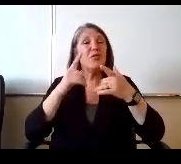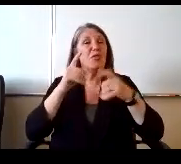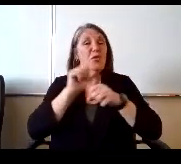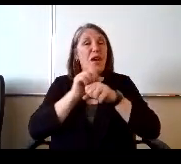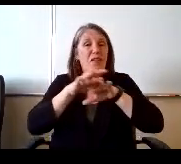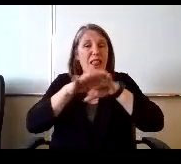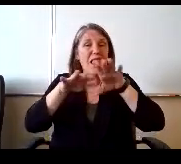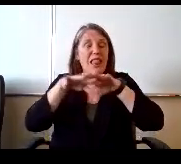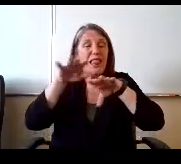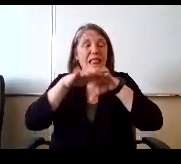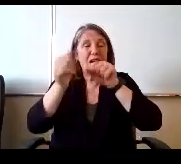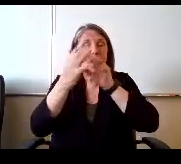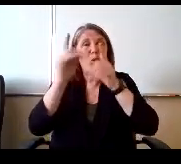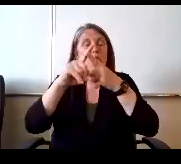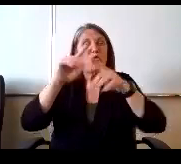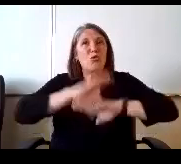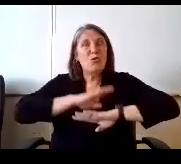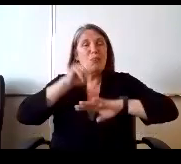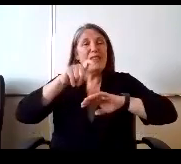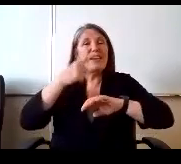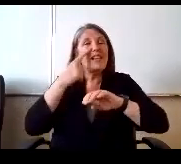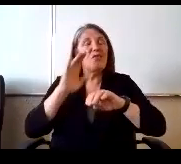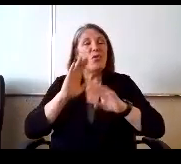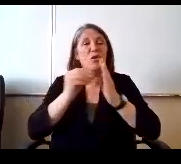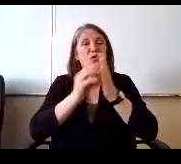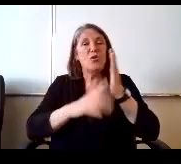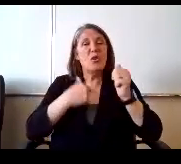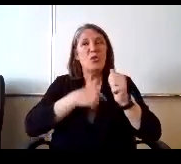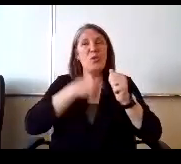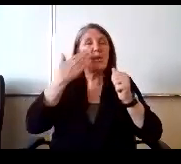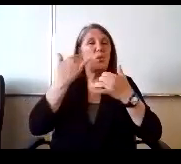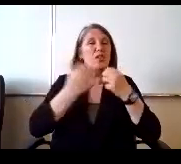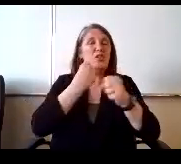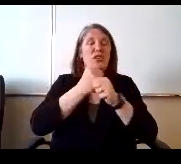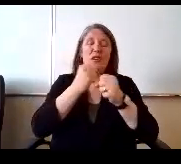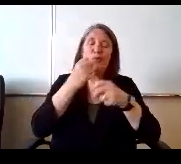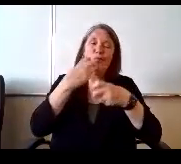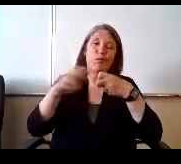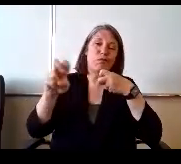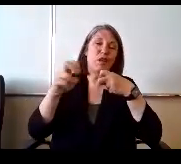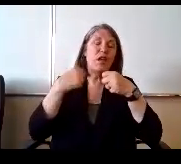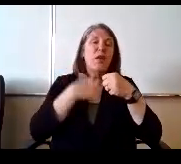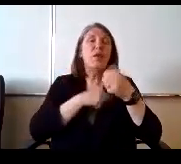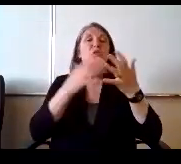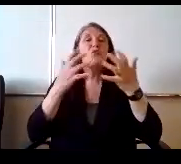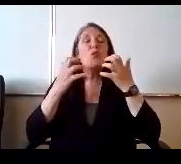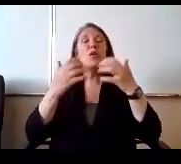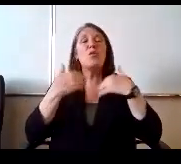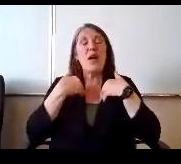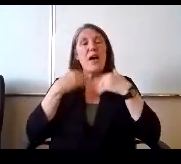approach to meet the needs of our students. We know that this was a really difficult year and we just want to